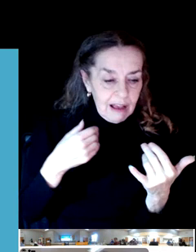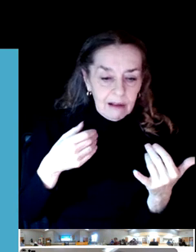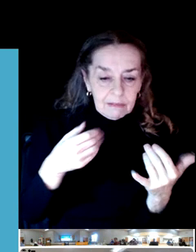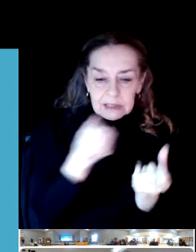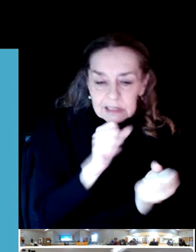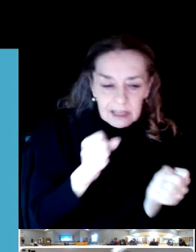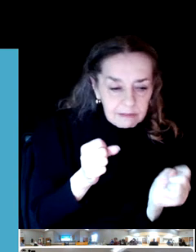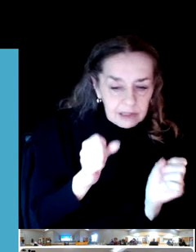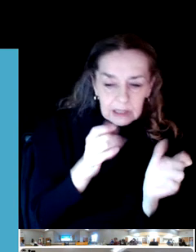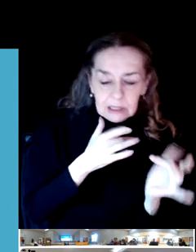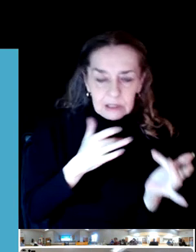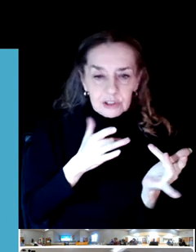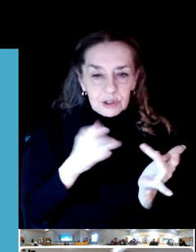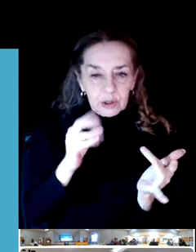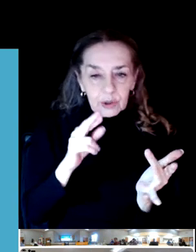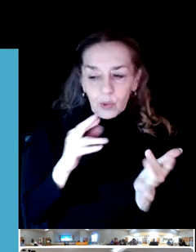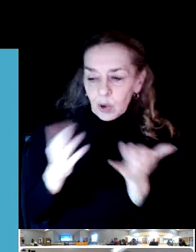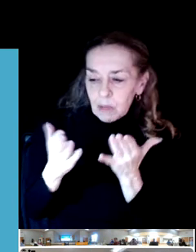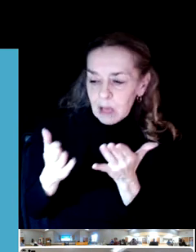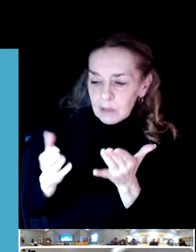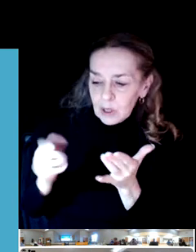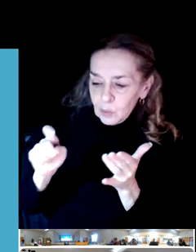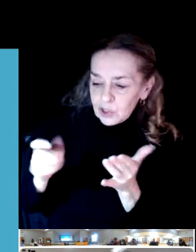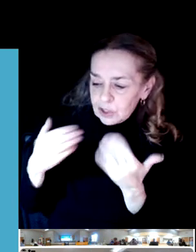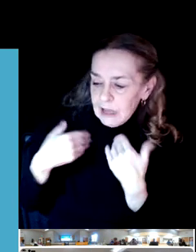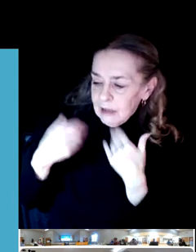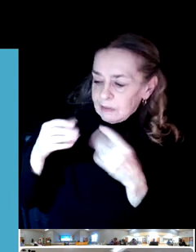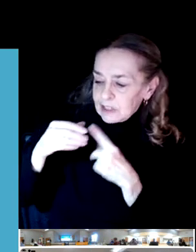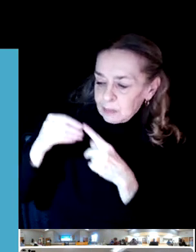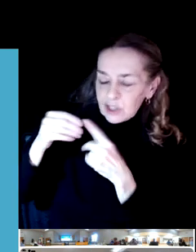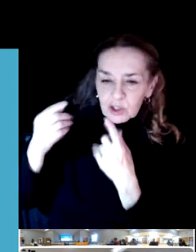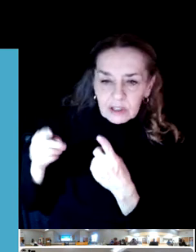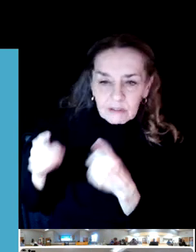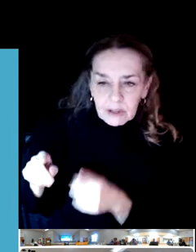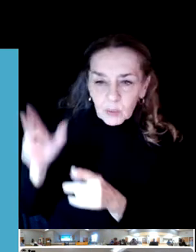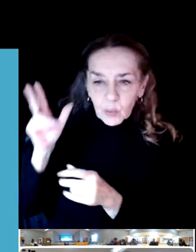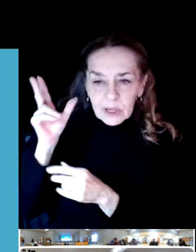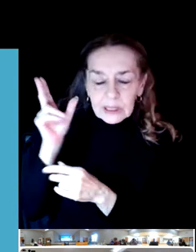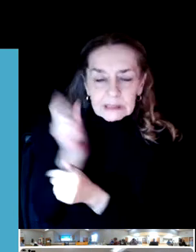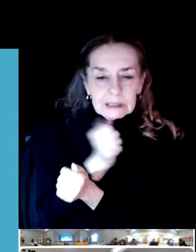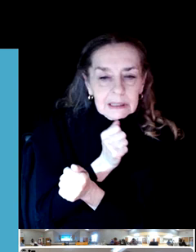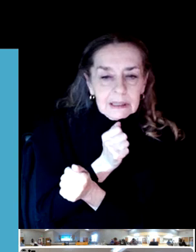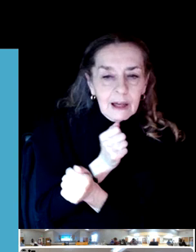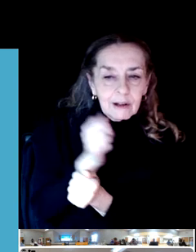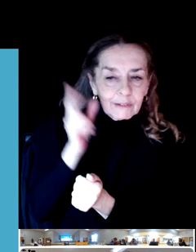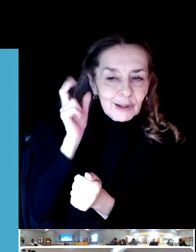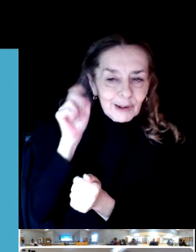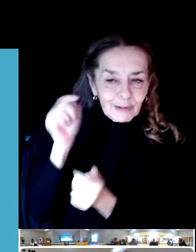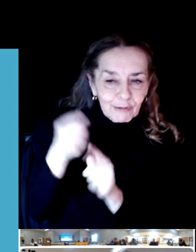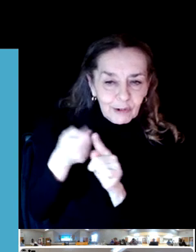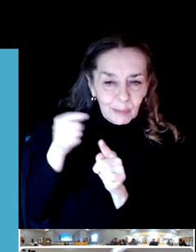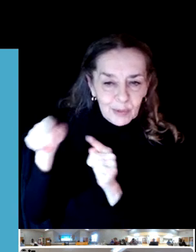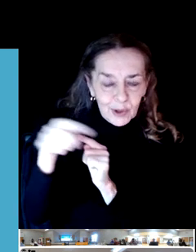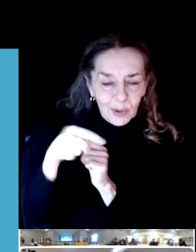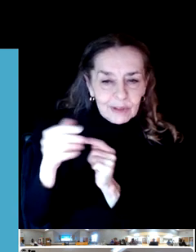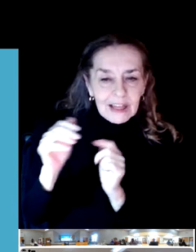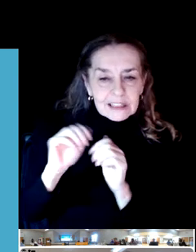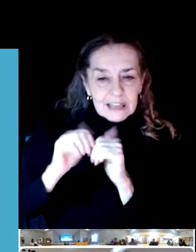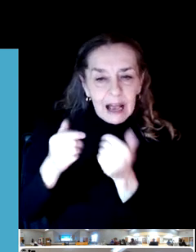great if we had a special event? Please, we love hearing from you and that's how we base most of our programing and services.